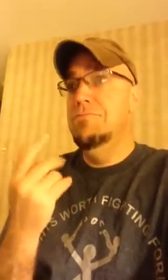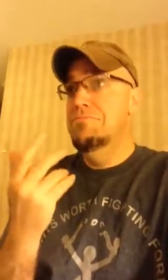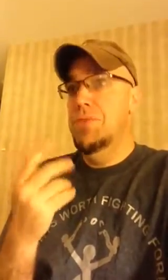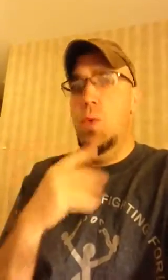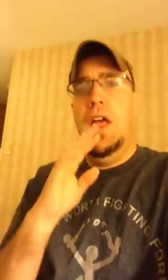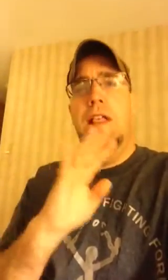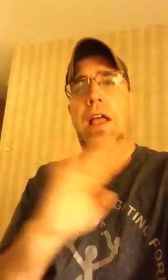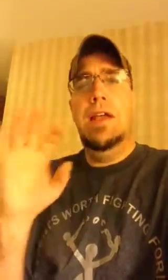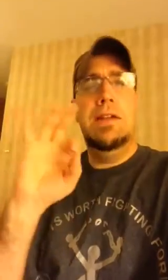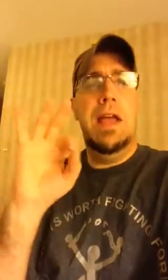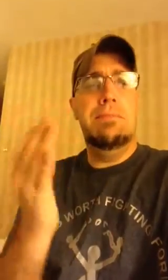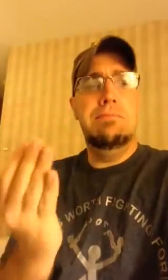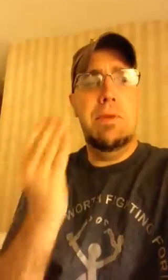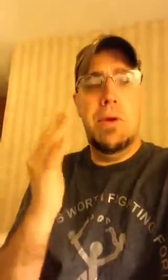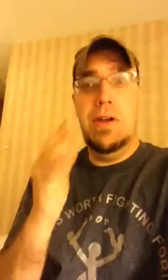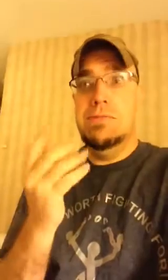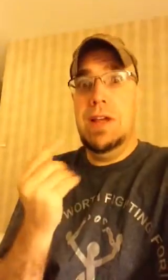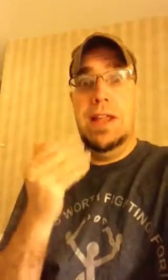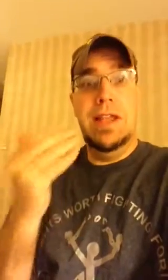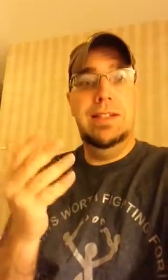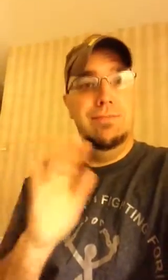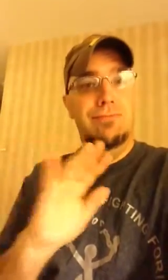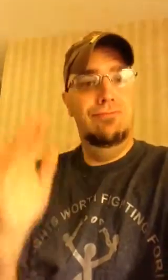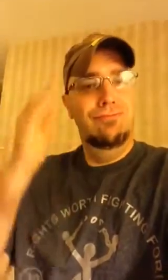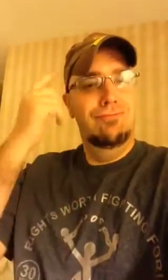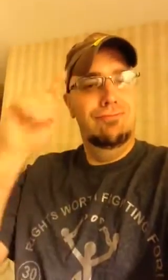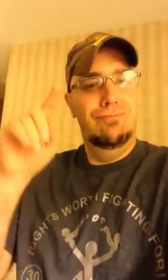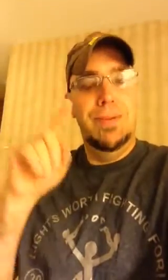We will line up at 9 am in morning. We don't know what is next.